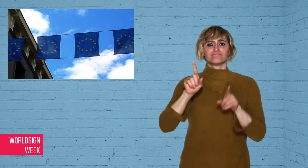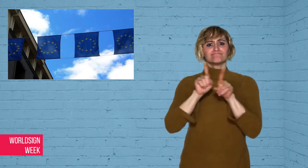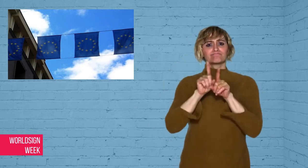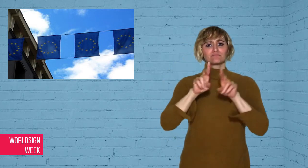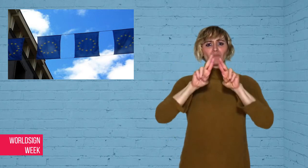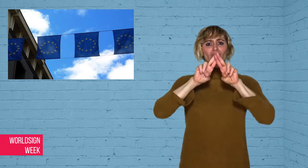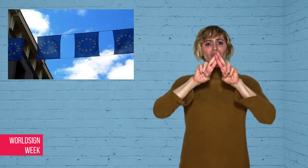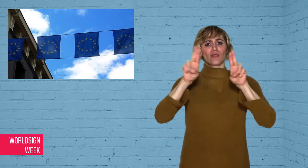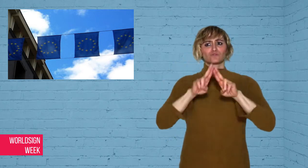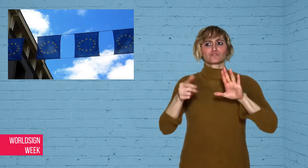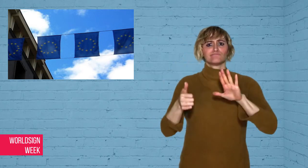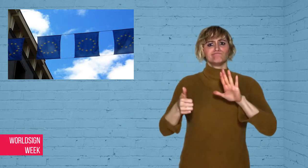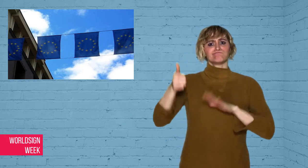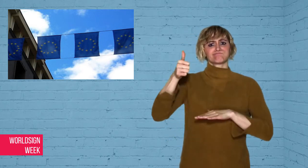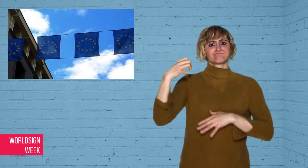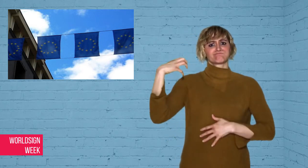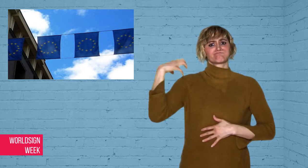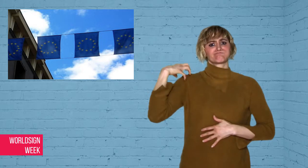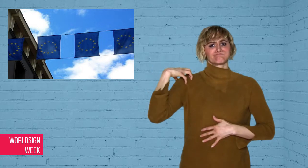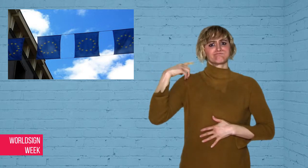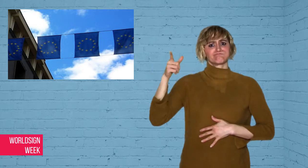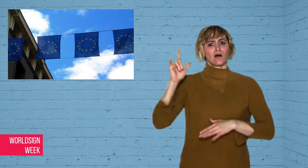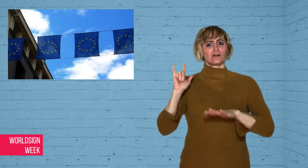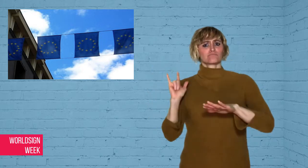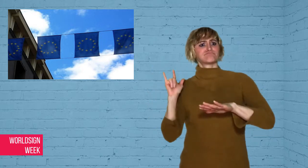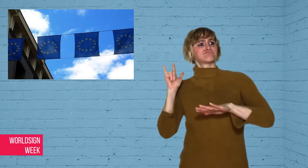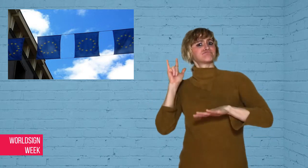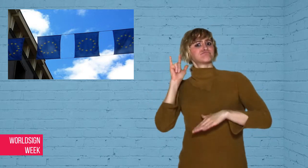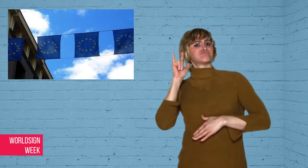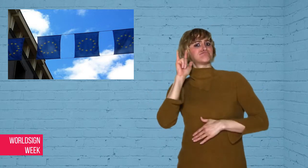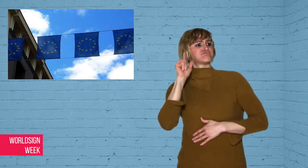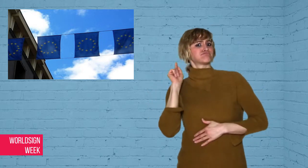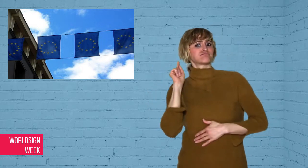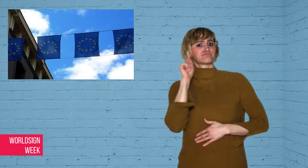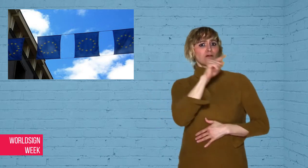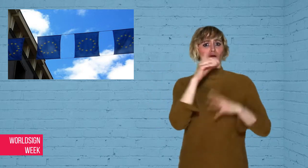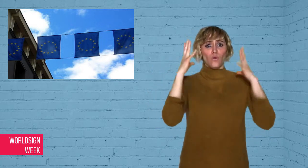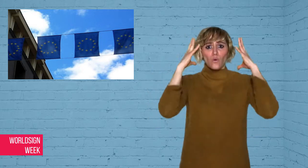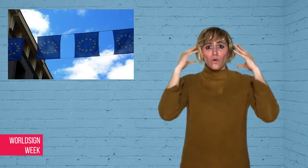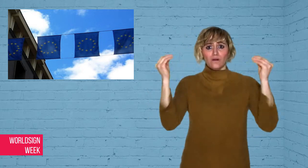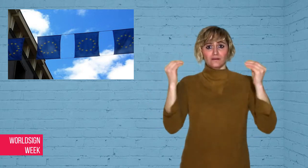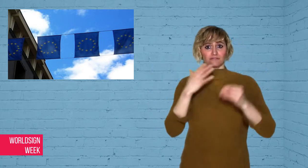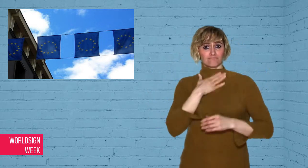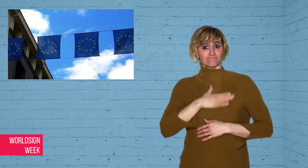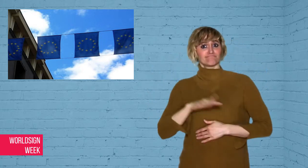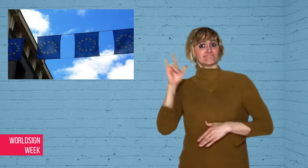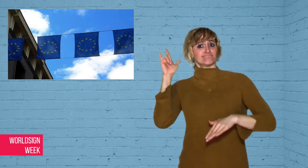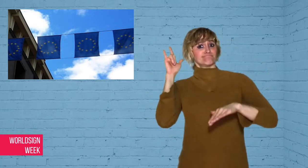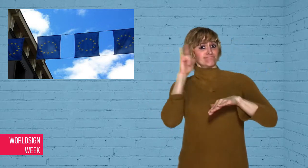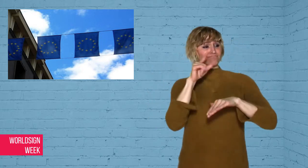When Dutch officials stopped the